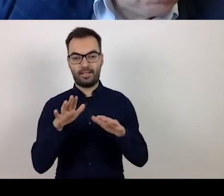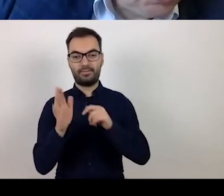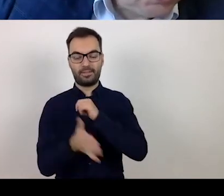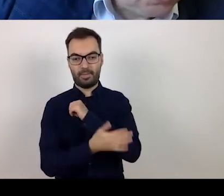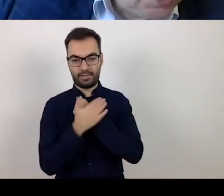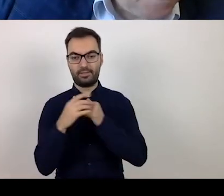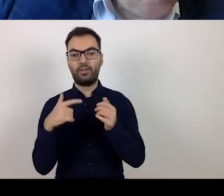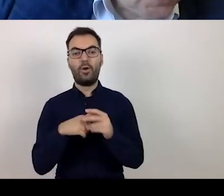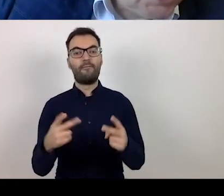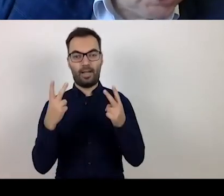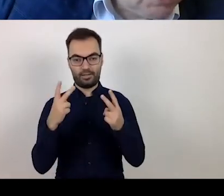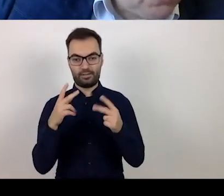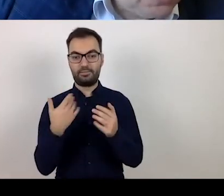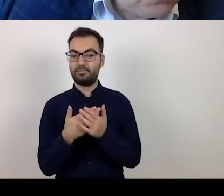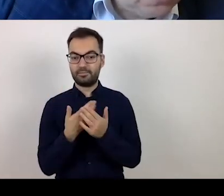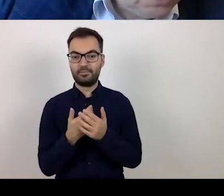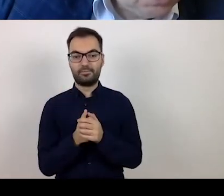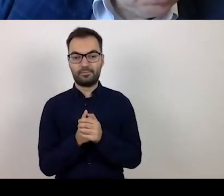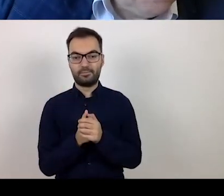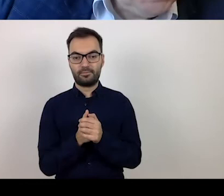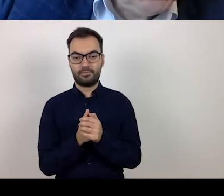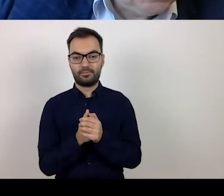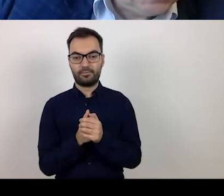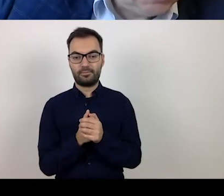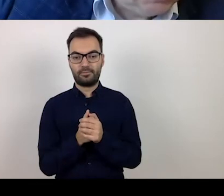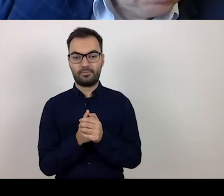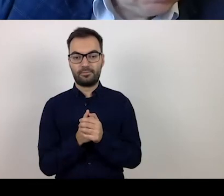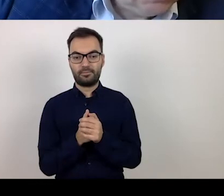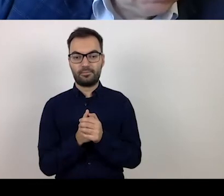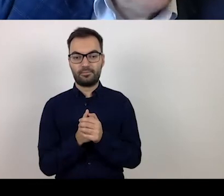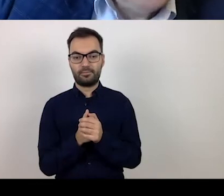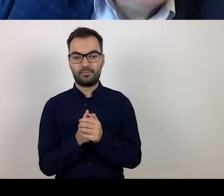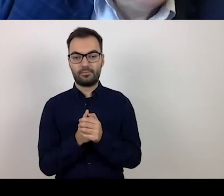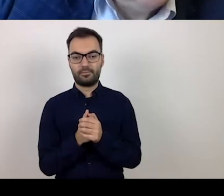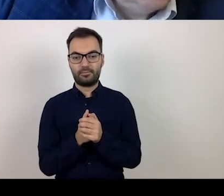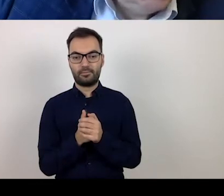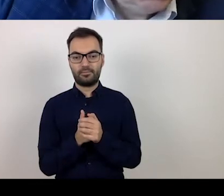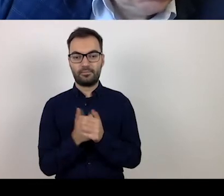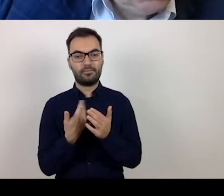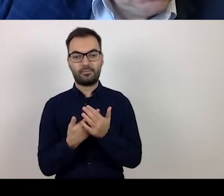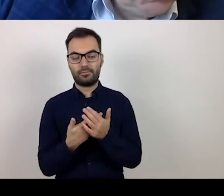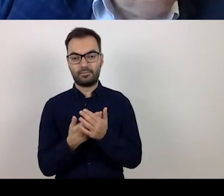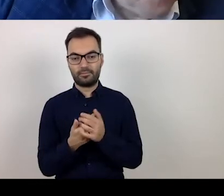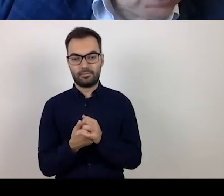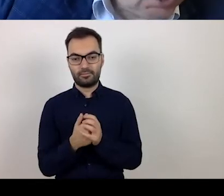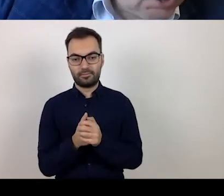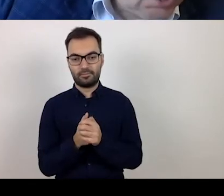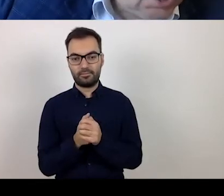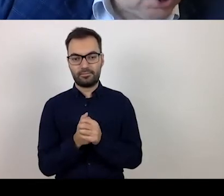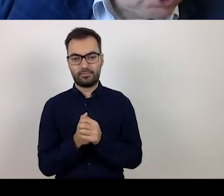This is relevant because these people